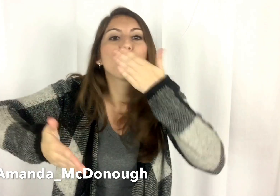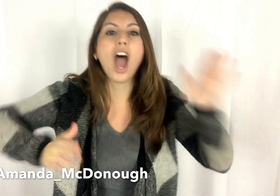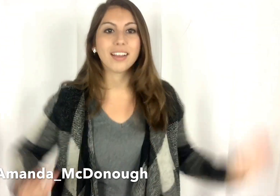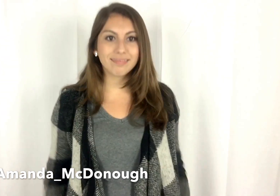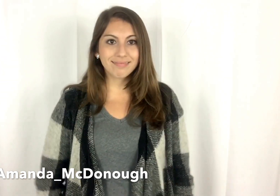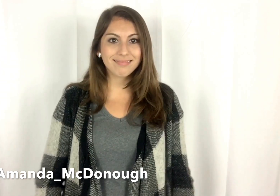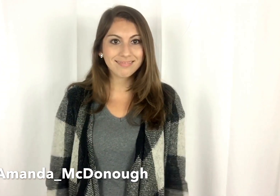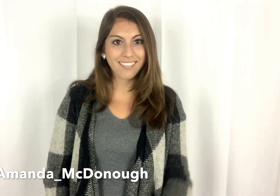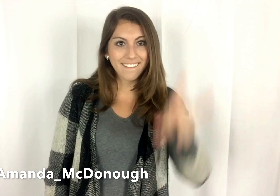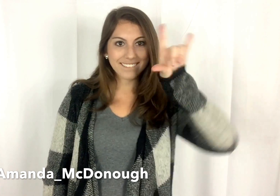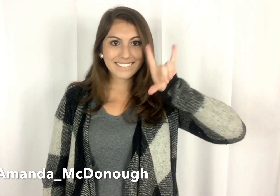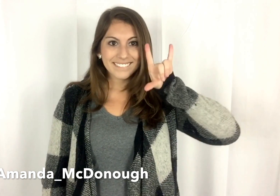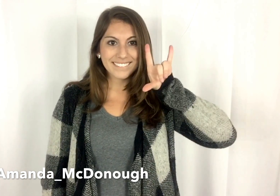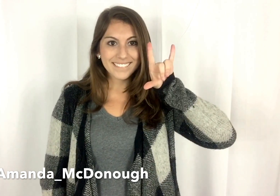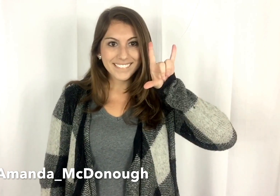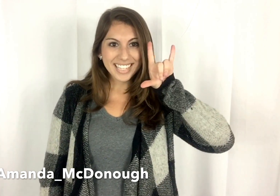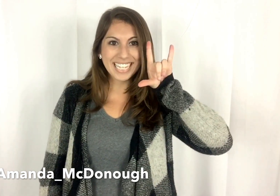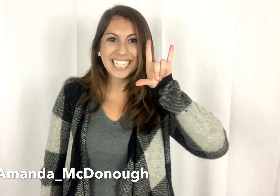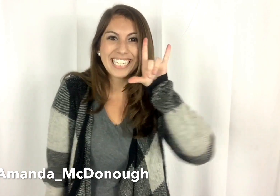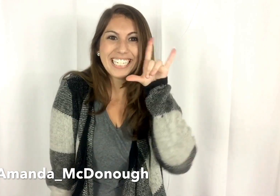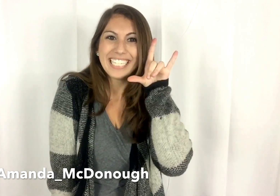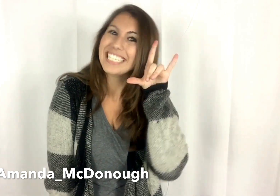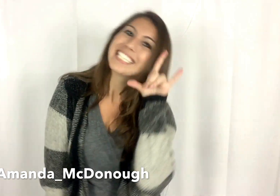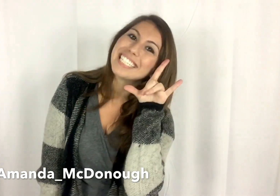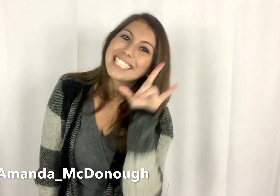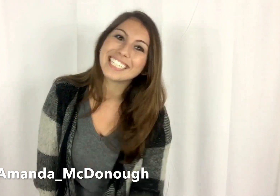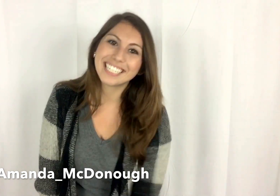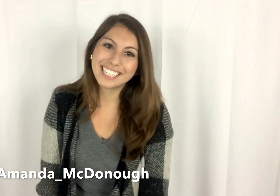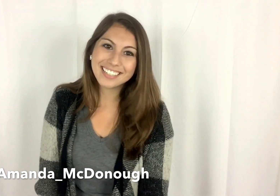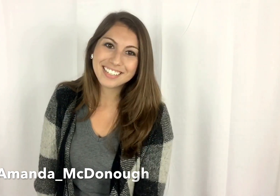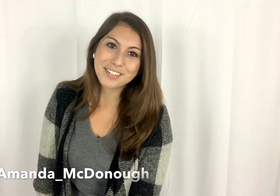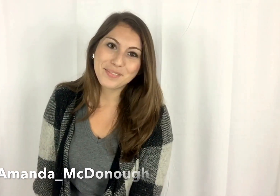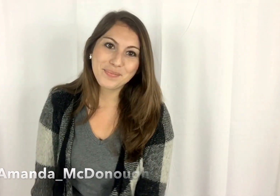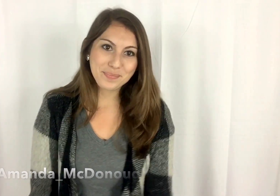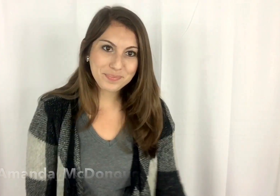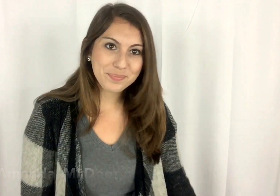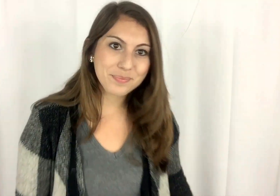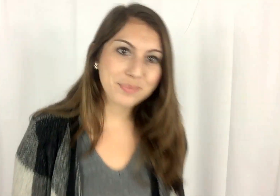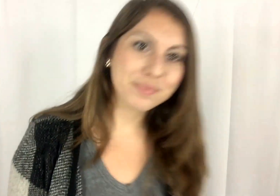Muah